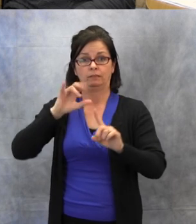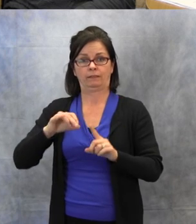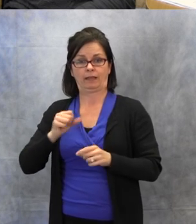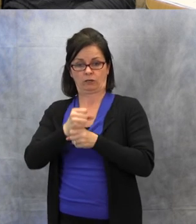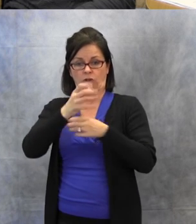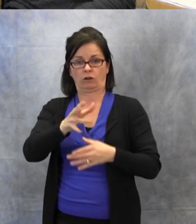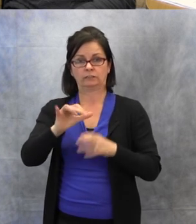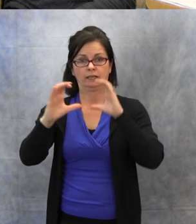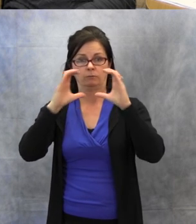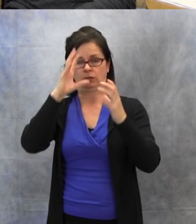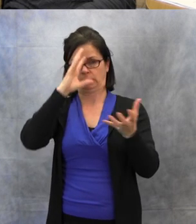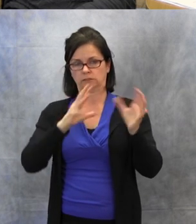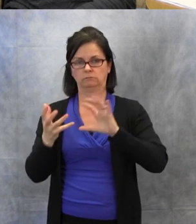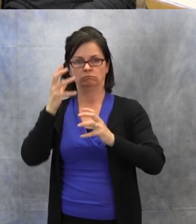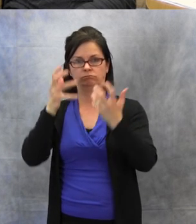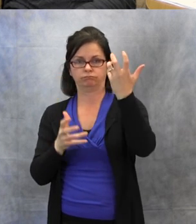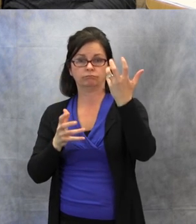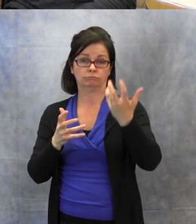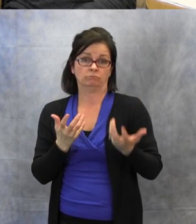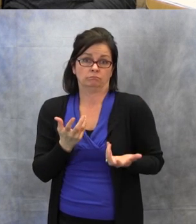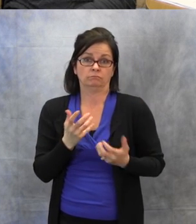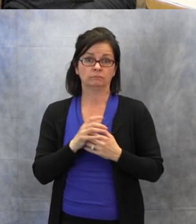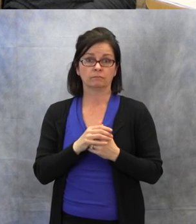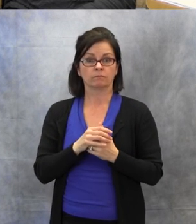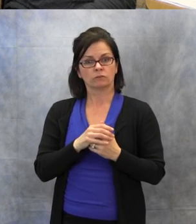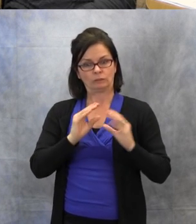the students understand the communication repair.